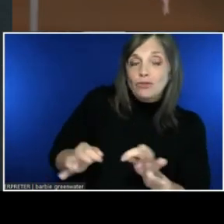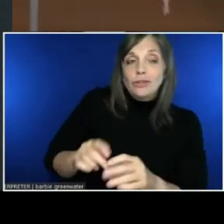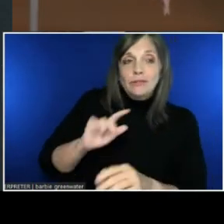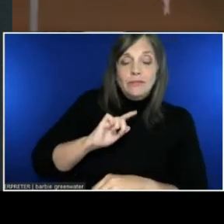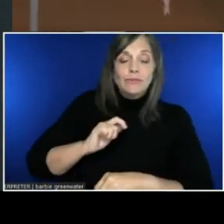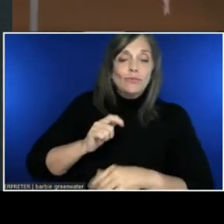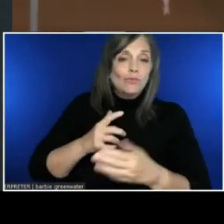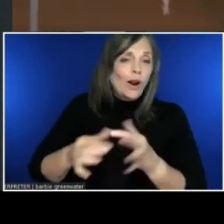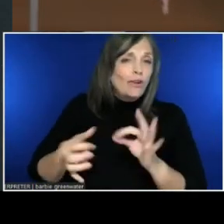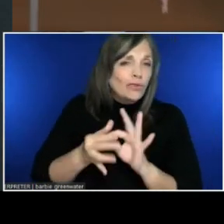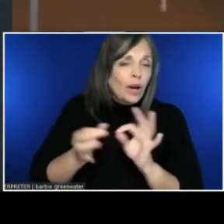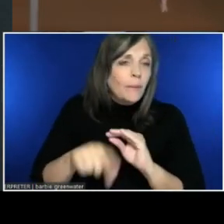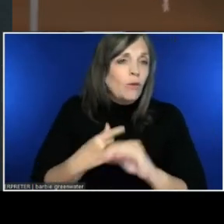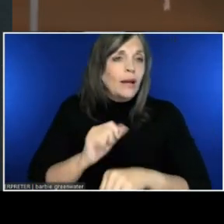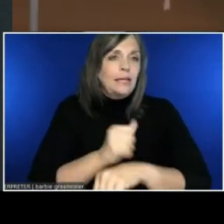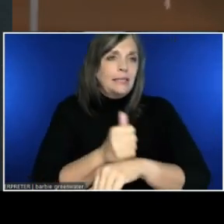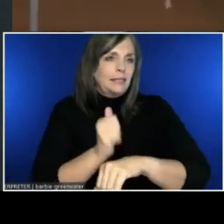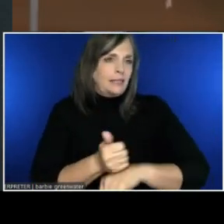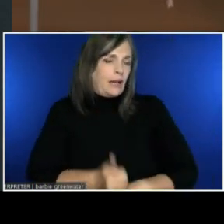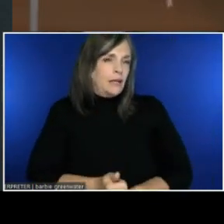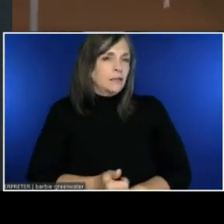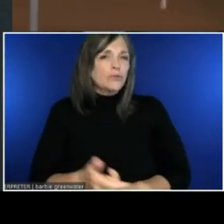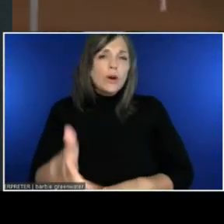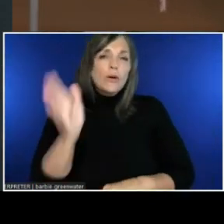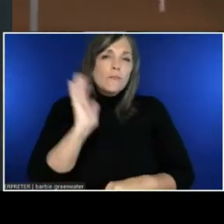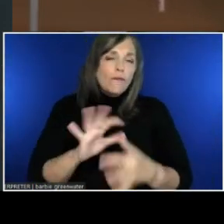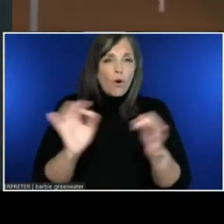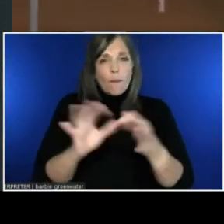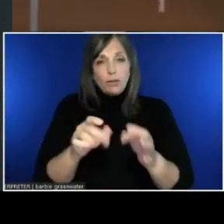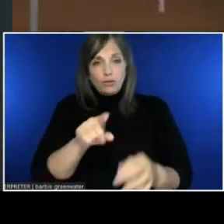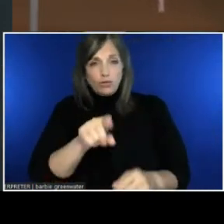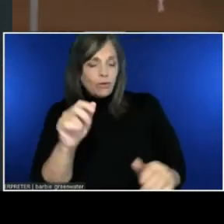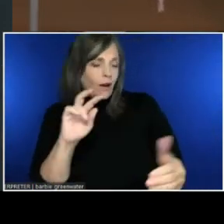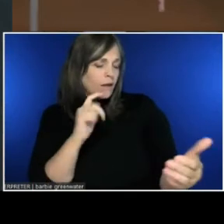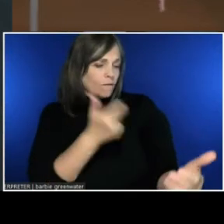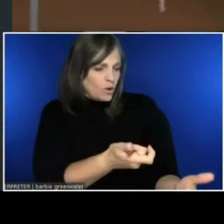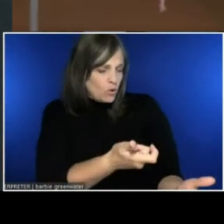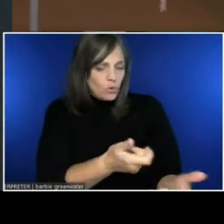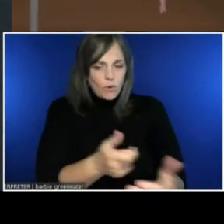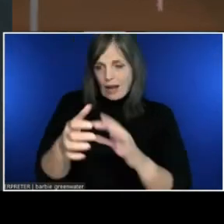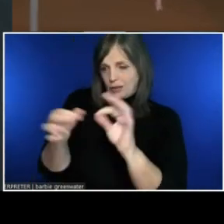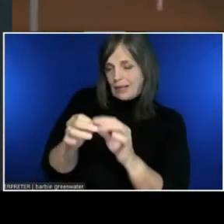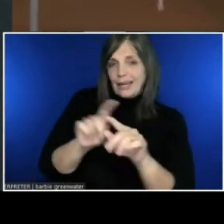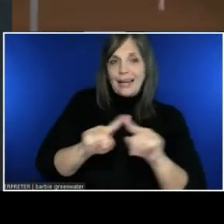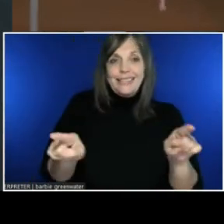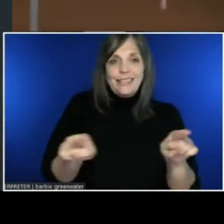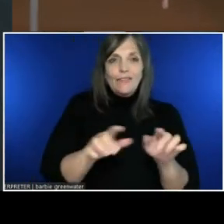I mentioned earlier that you can view and speak in different languages. That's not the default.